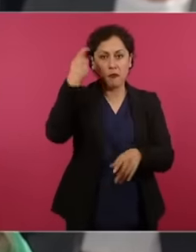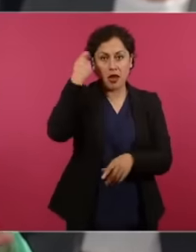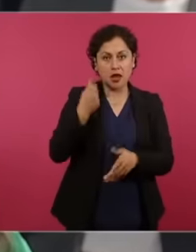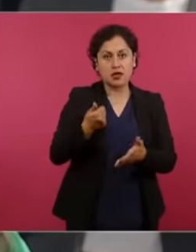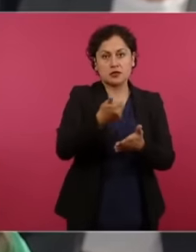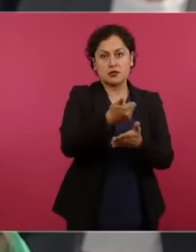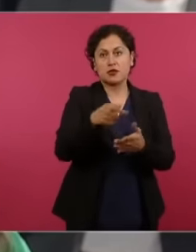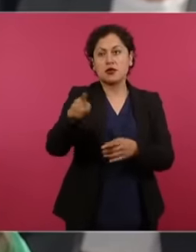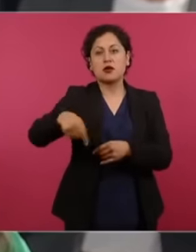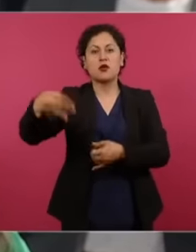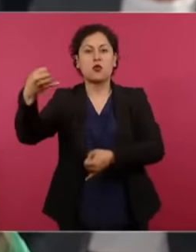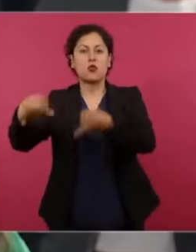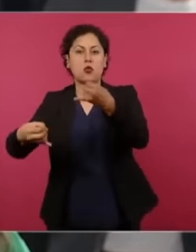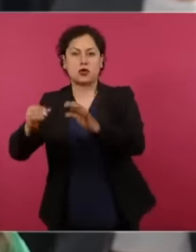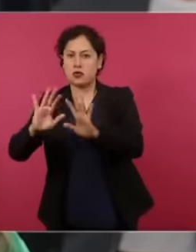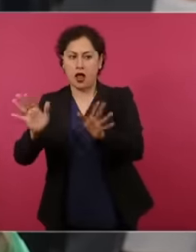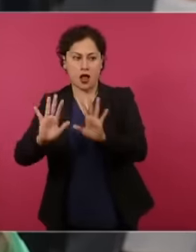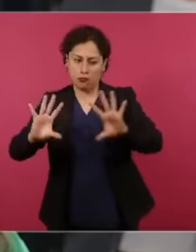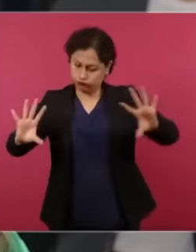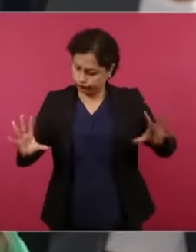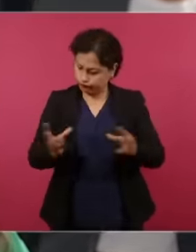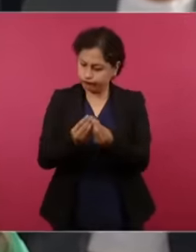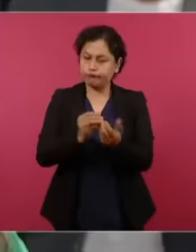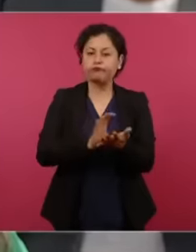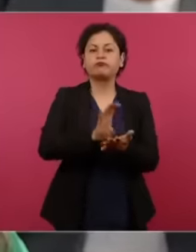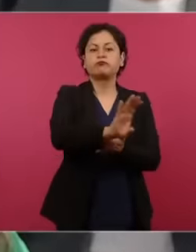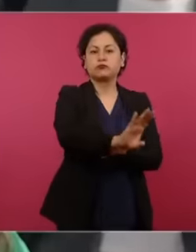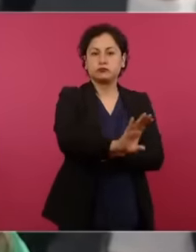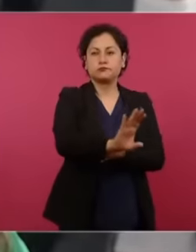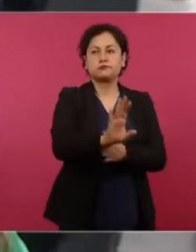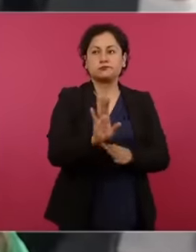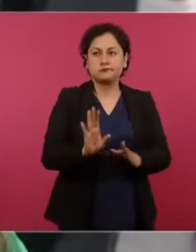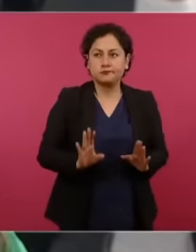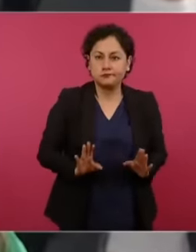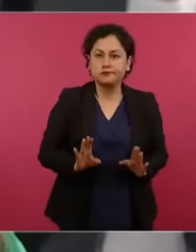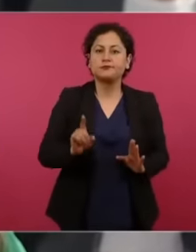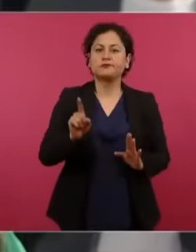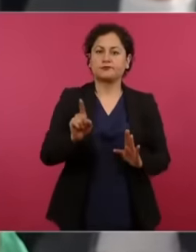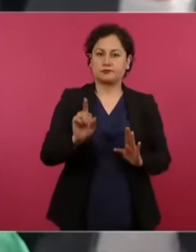hand, and this would be the question, is the pension fund here? It has already been created here it was announced